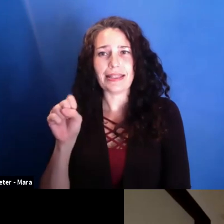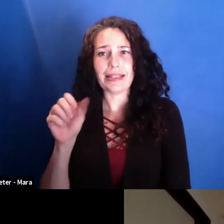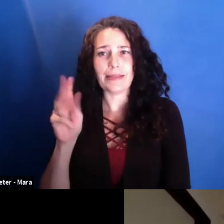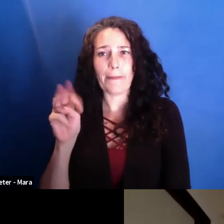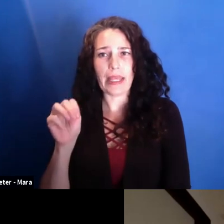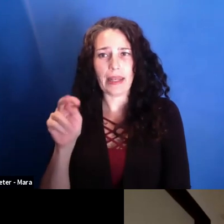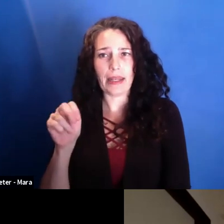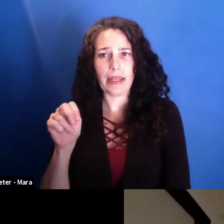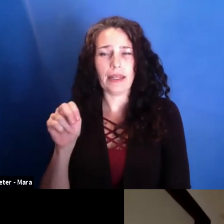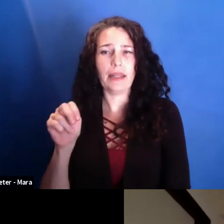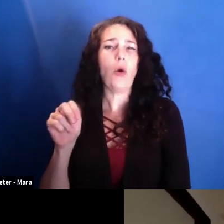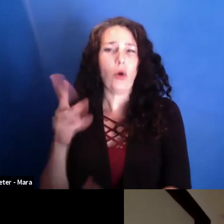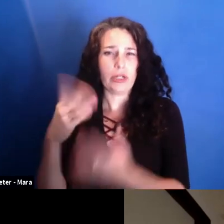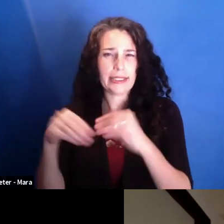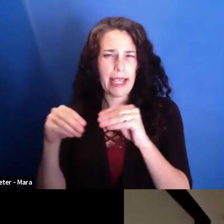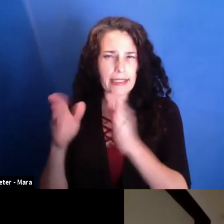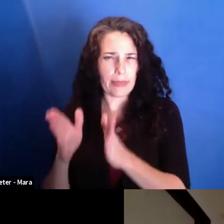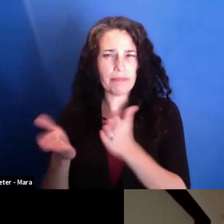it was something that-- something happened.